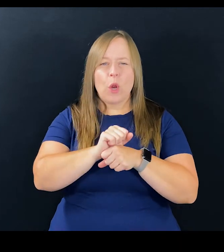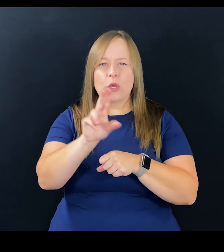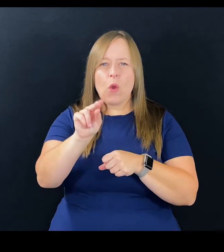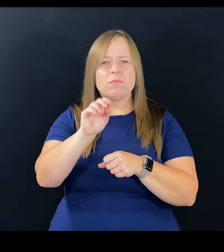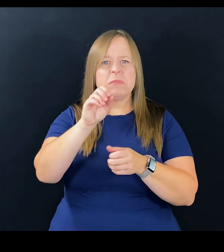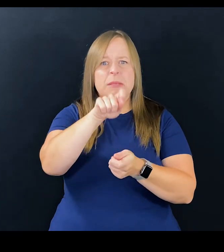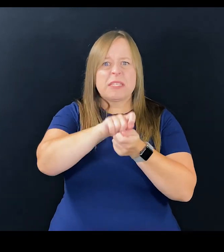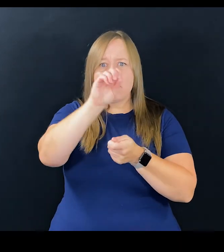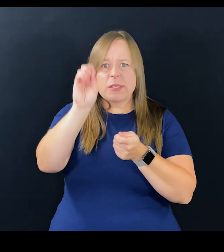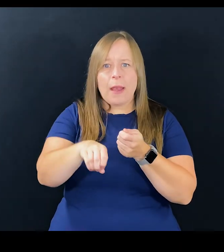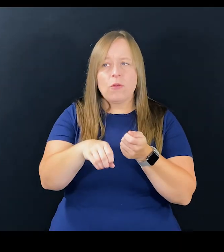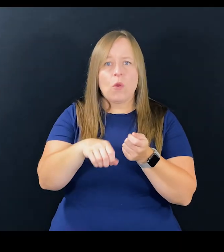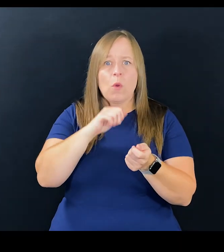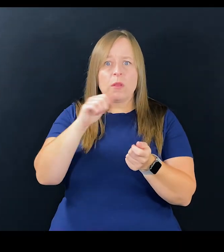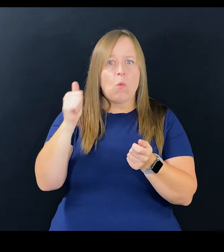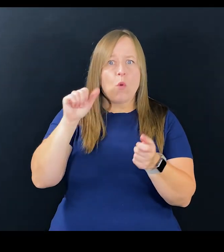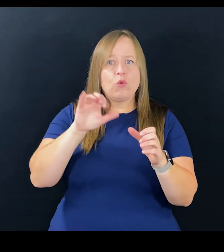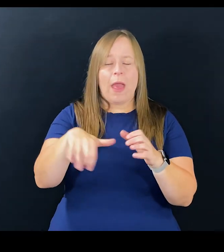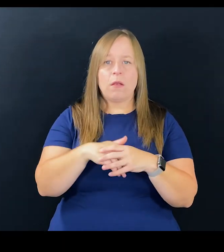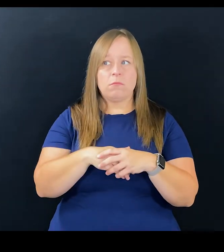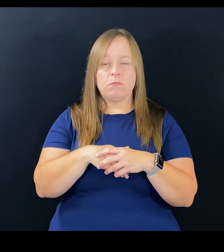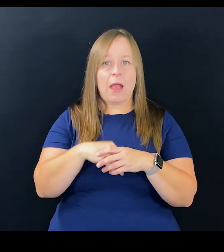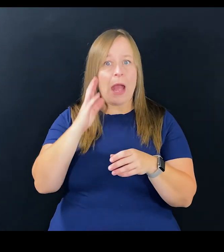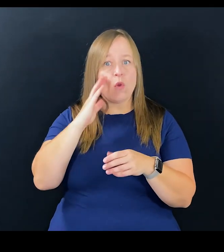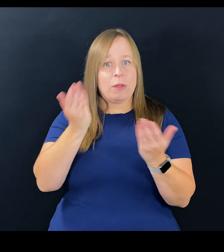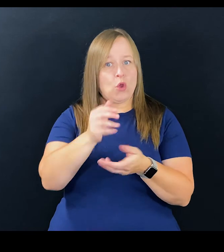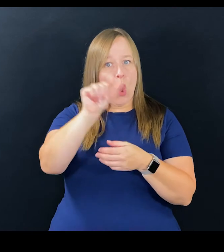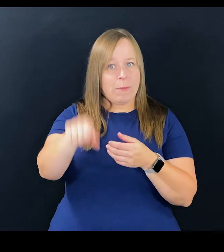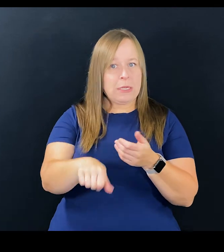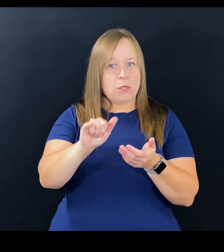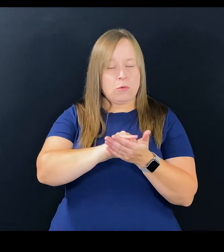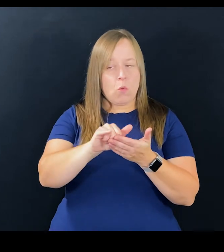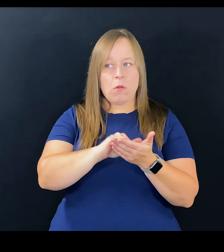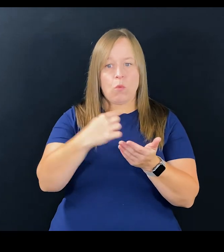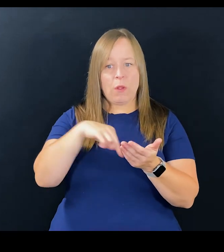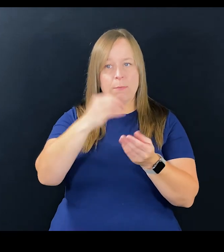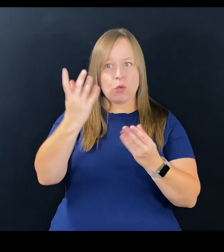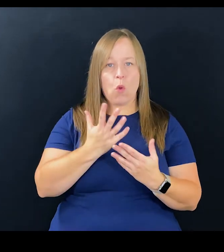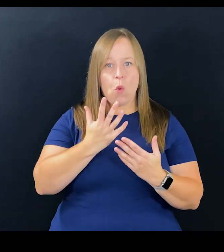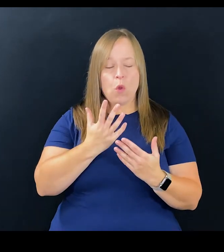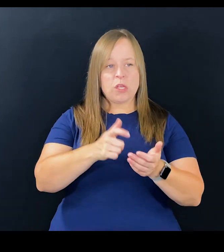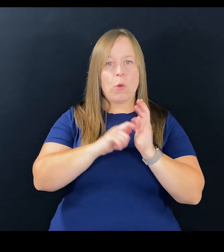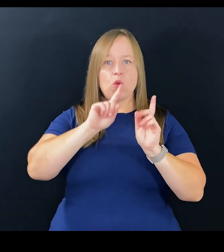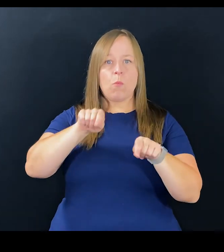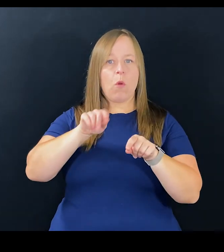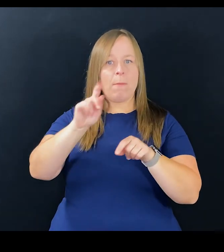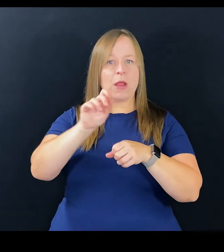to work, there's gonna be a certain percentage that will not do that. I know here in Albany, we've been told that